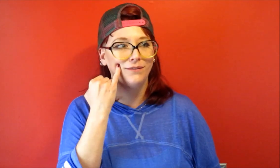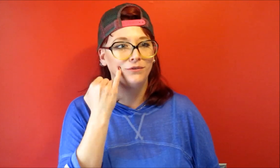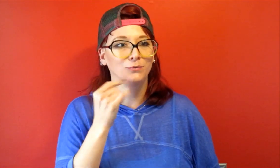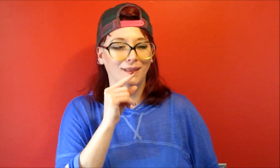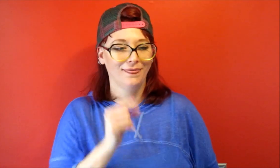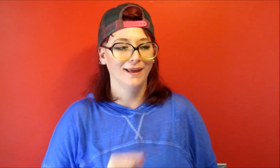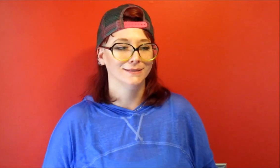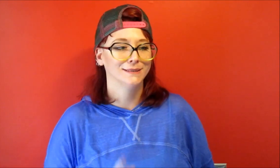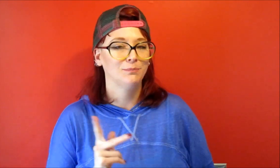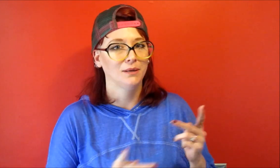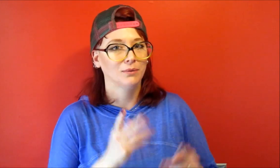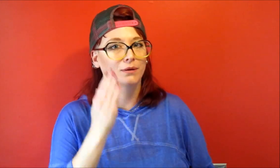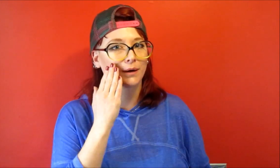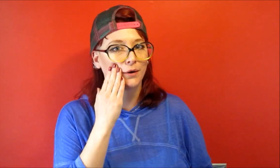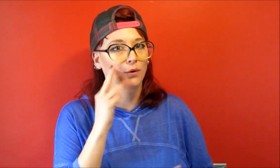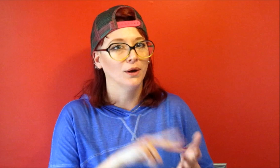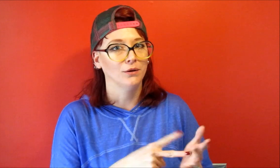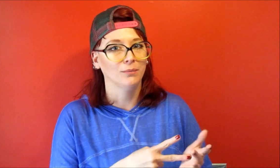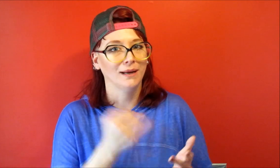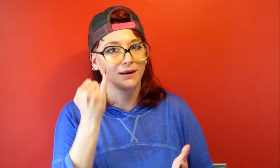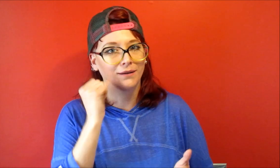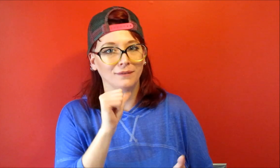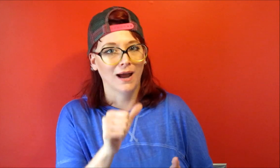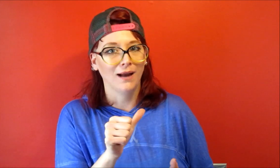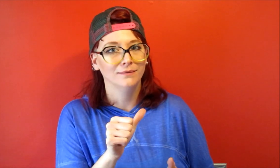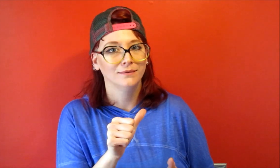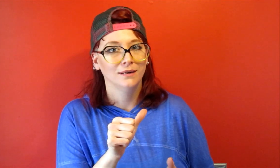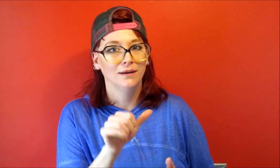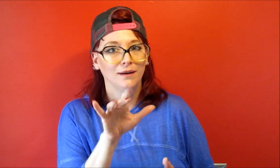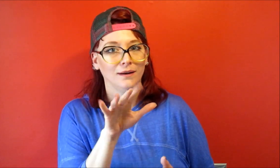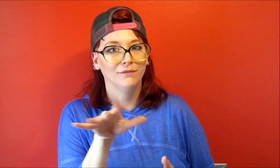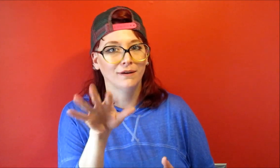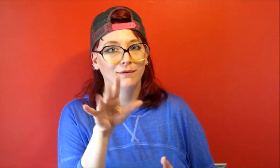you did this people are going to know what you mean and if not you finger